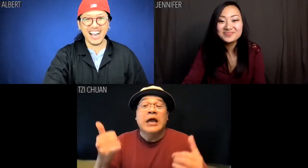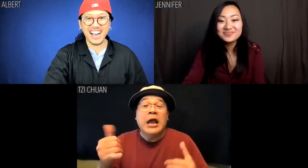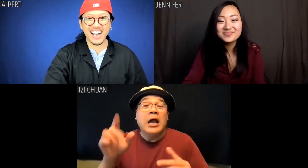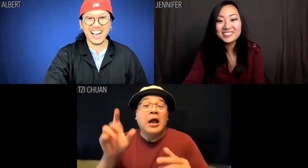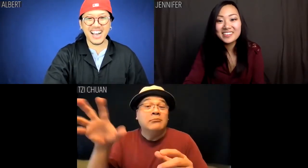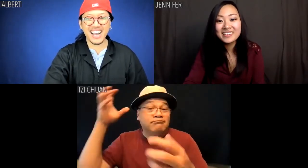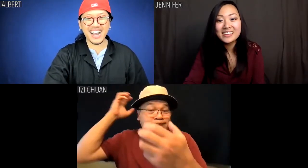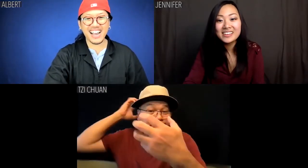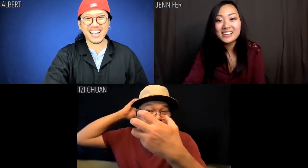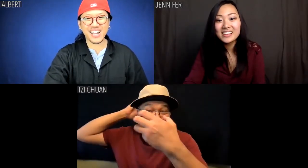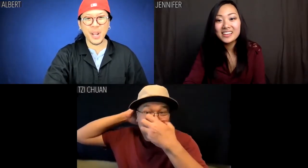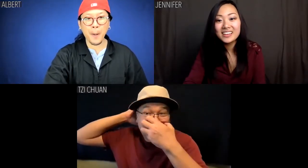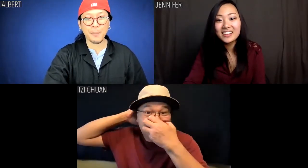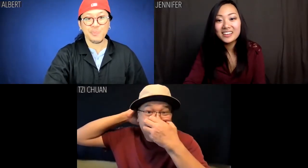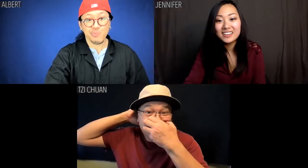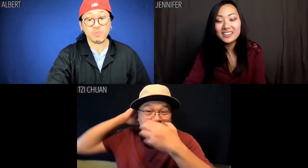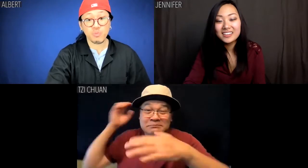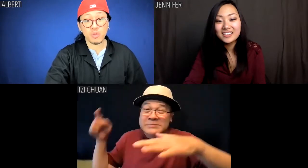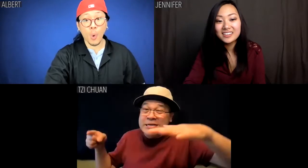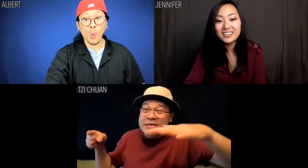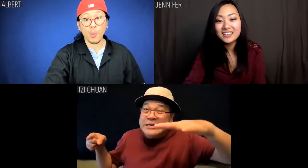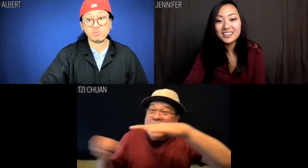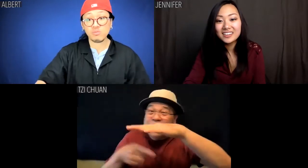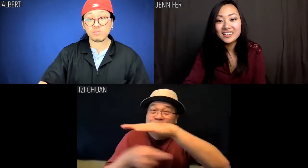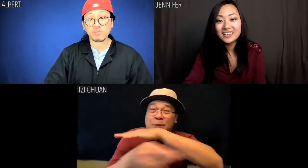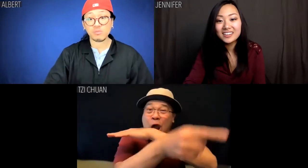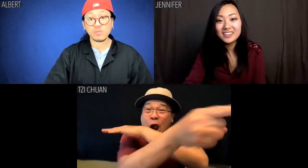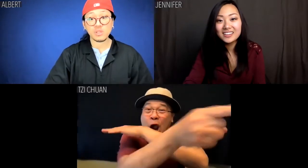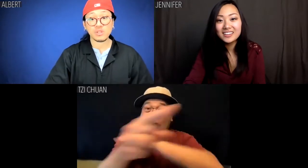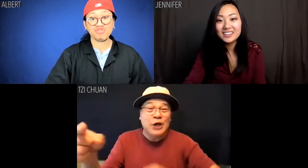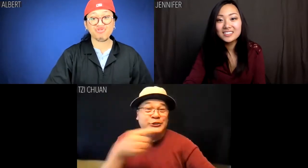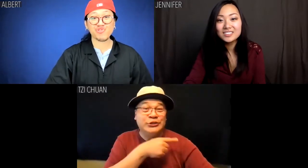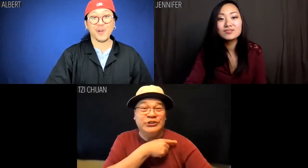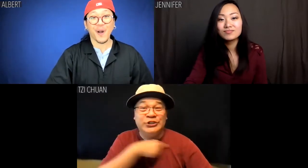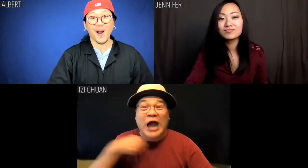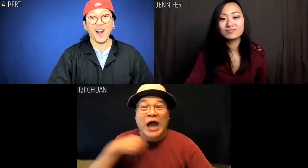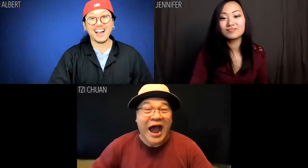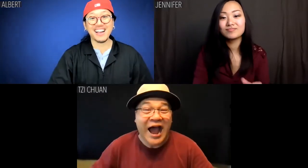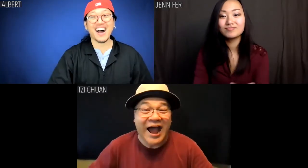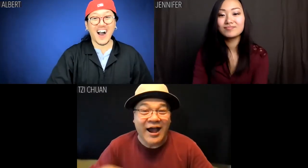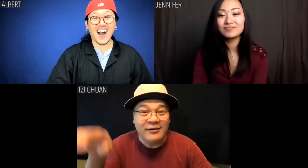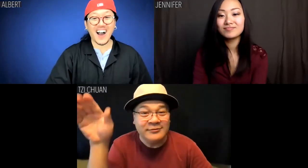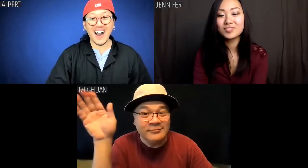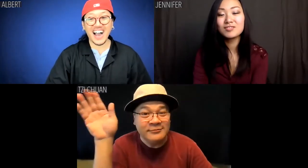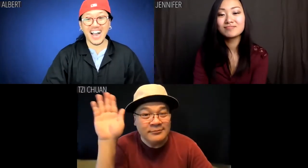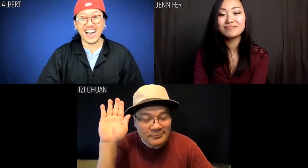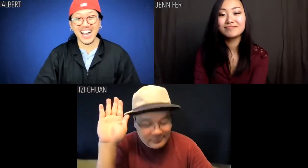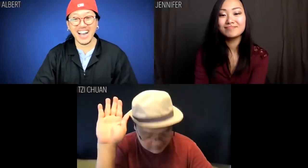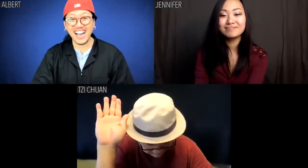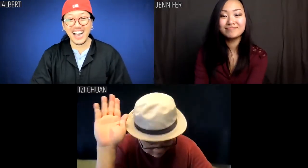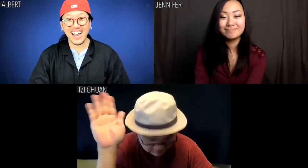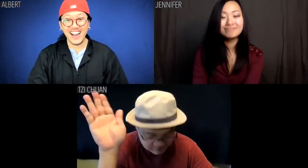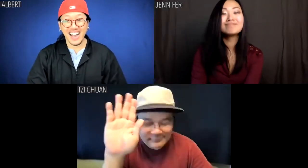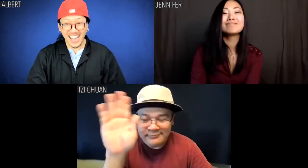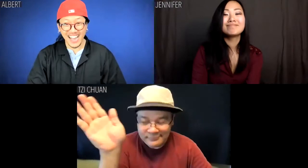Then put on these breathing masks and explore modern China. Zai jian!